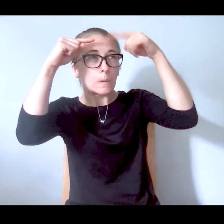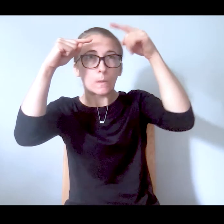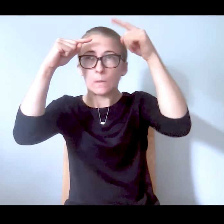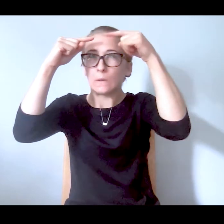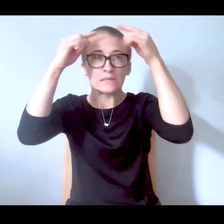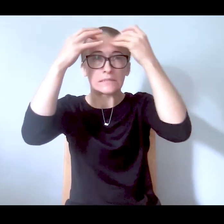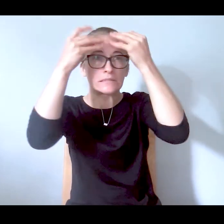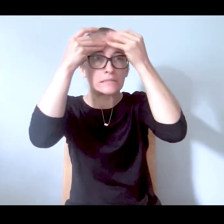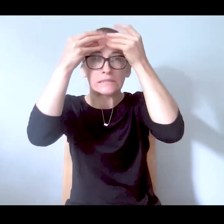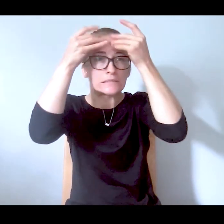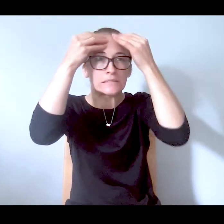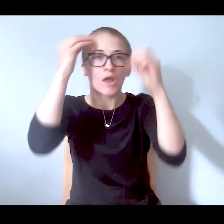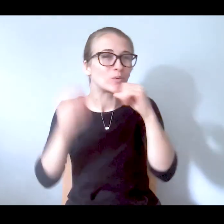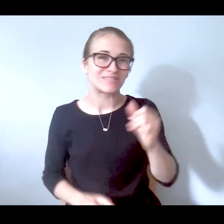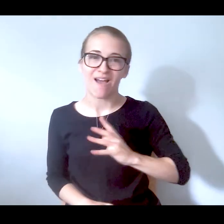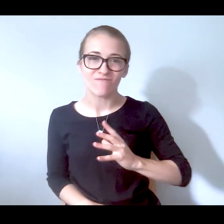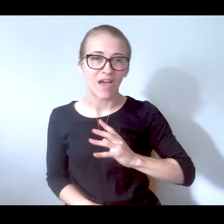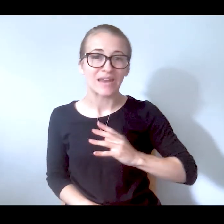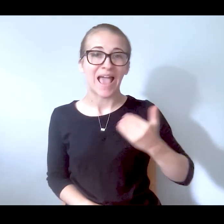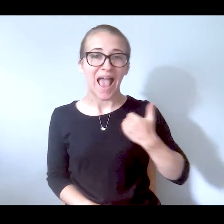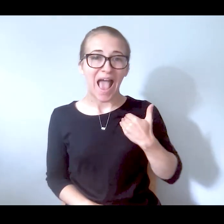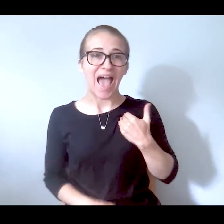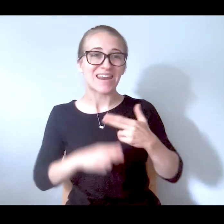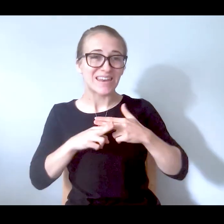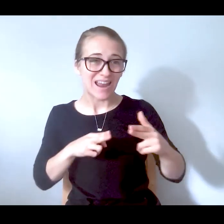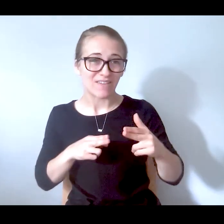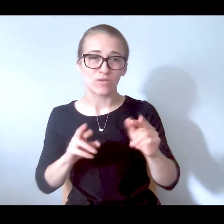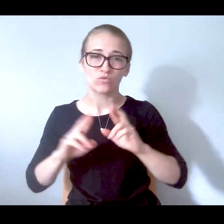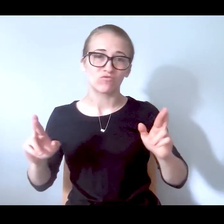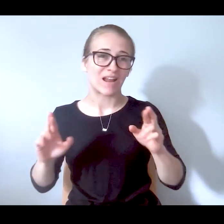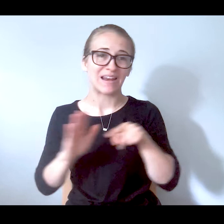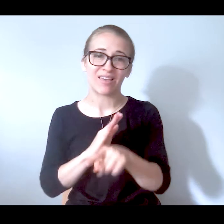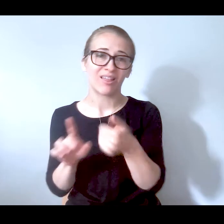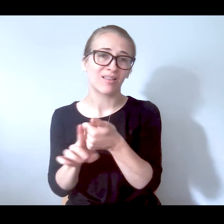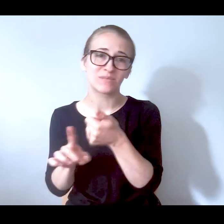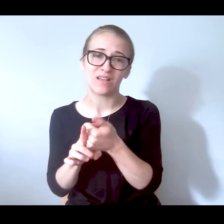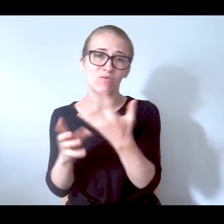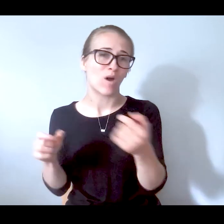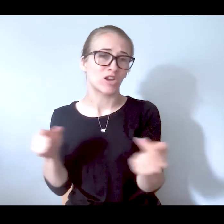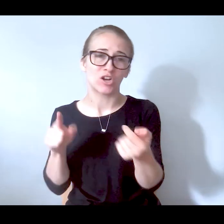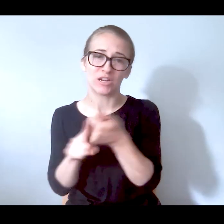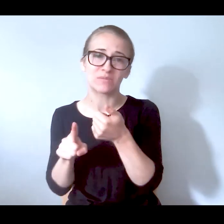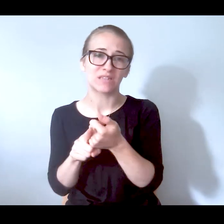And he had a knife and he was going to commit suicide. He was going to kill himself. He was